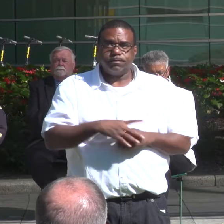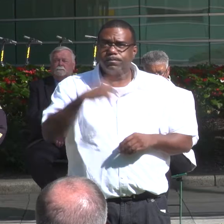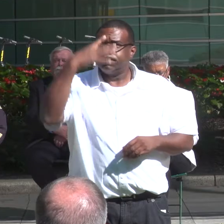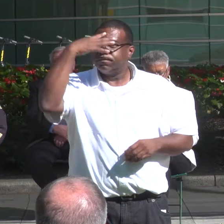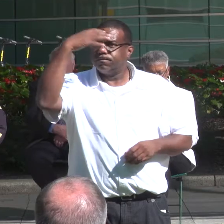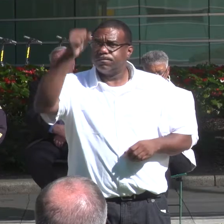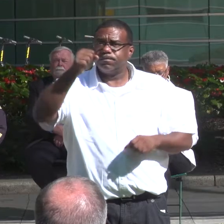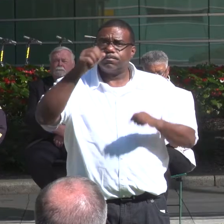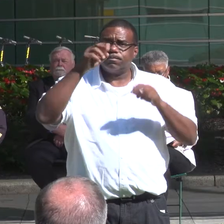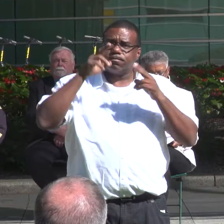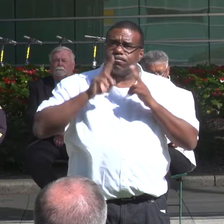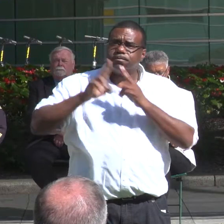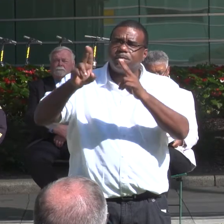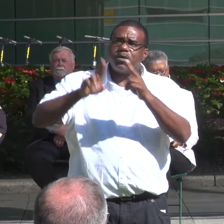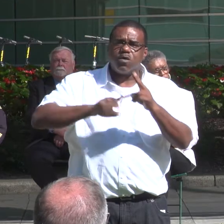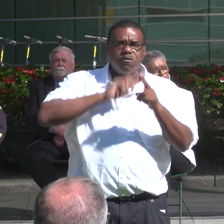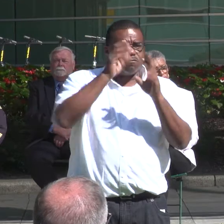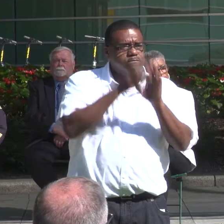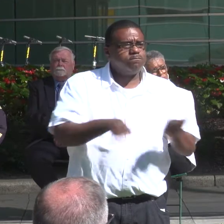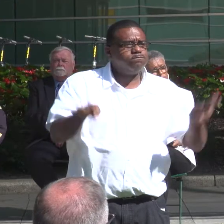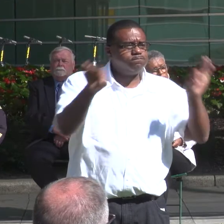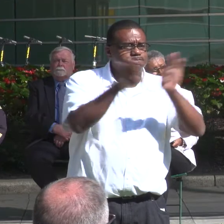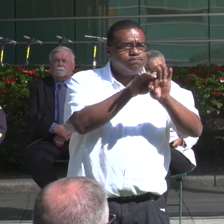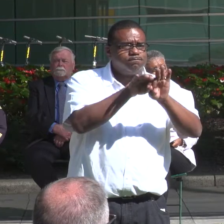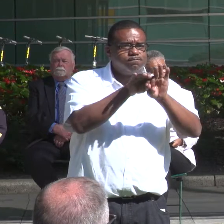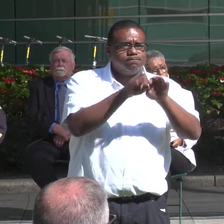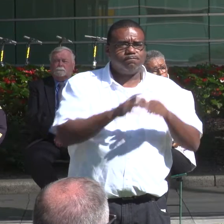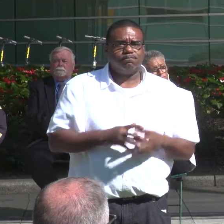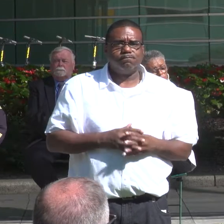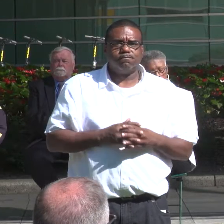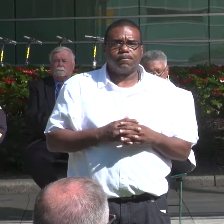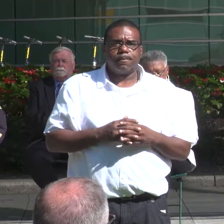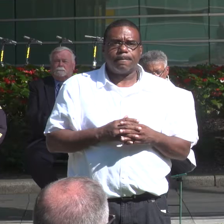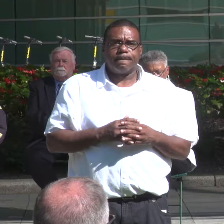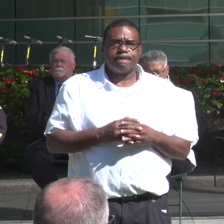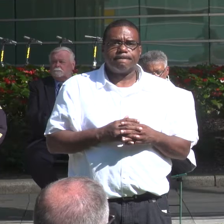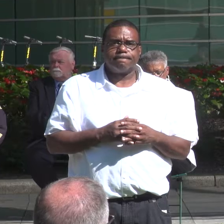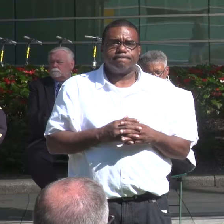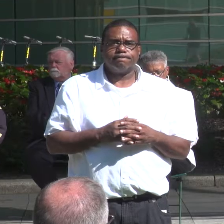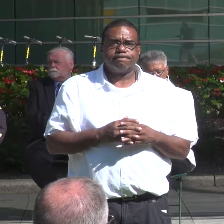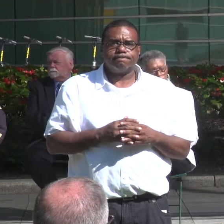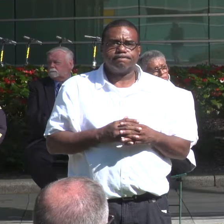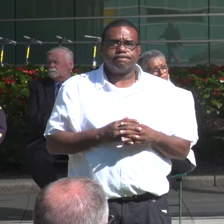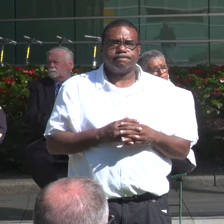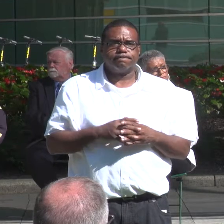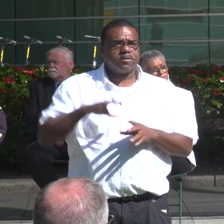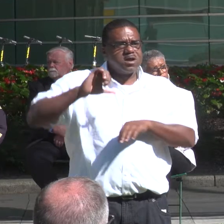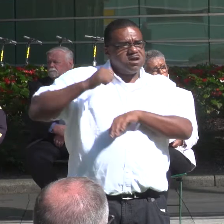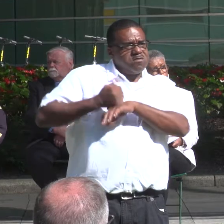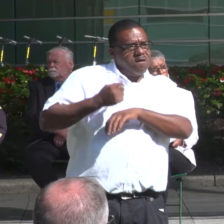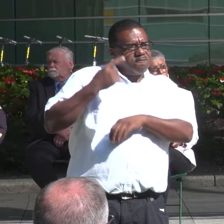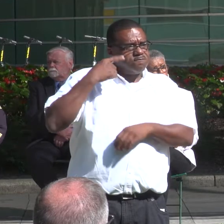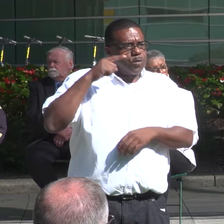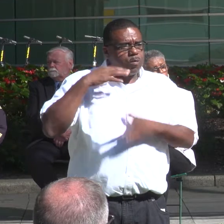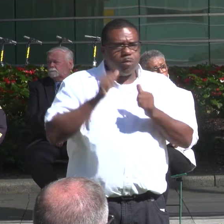COMMEMORATIONS ARE CRUCIAL THY ARE DESIGNED FOR ONE PURPOSE